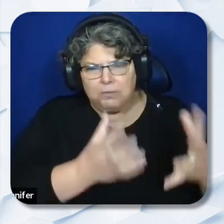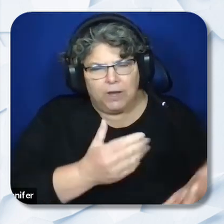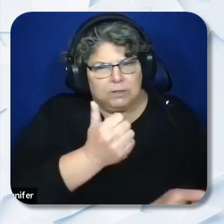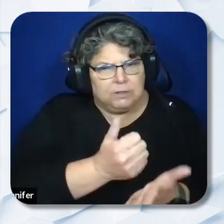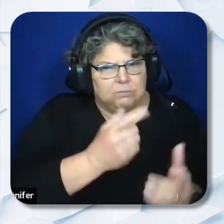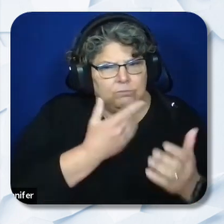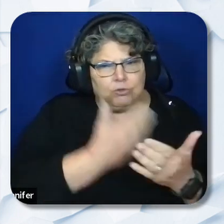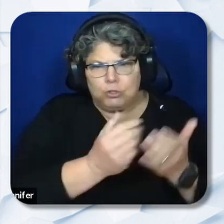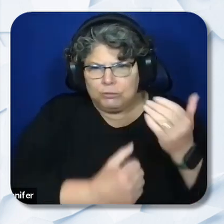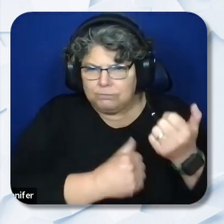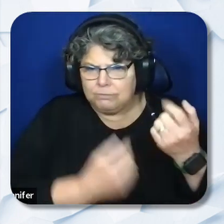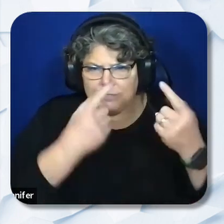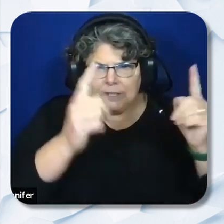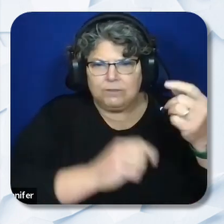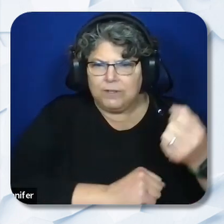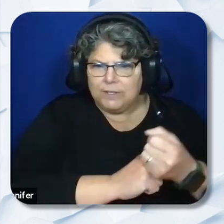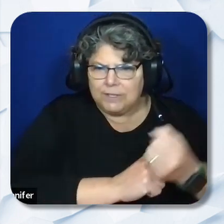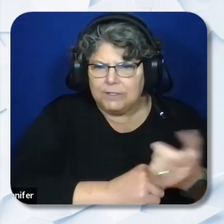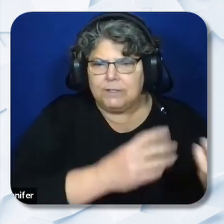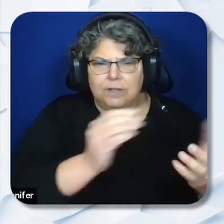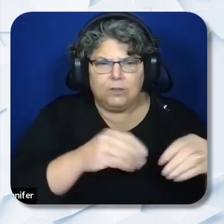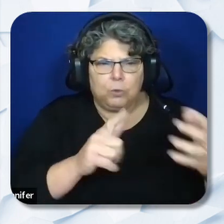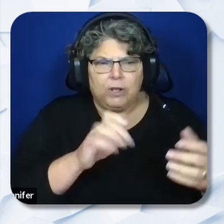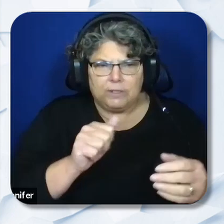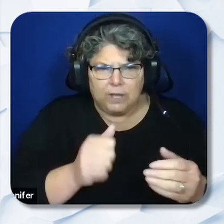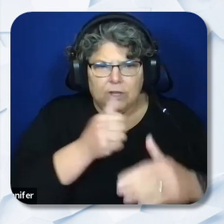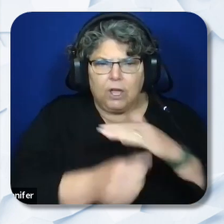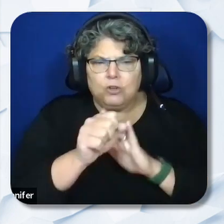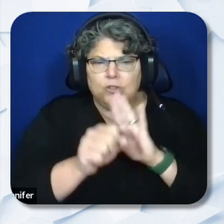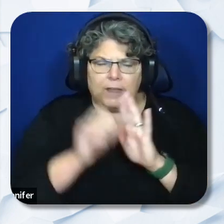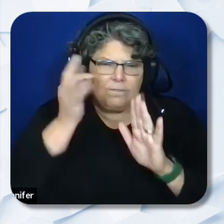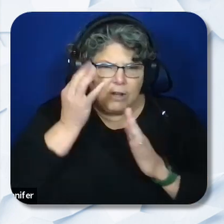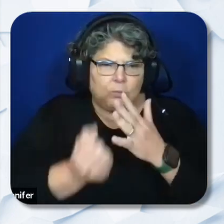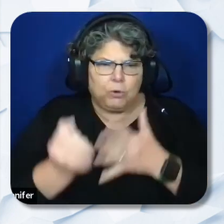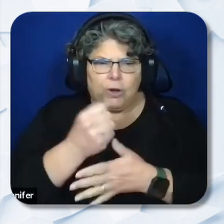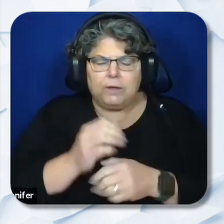the State and Federal priorities. 2. Capacity and willingness to work with and coordinate other lead